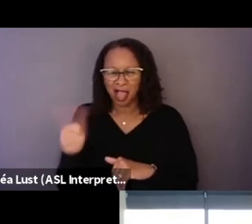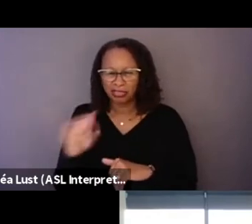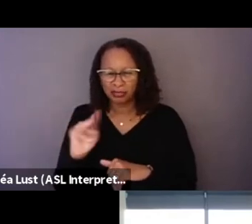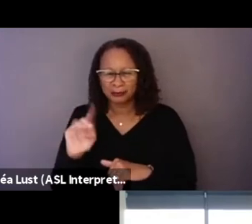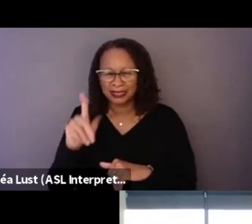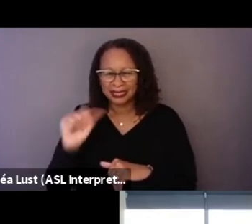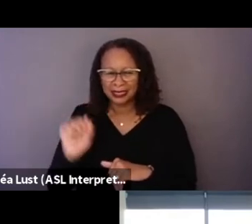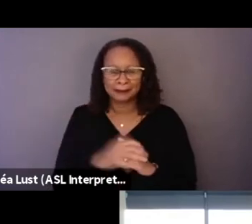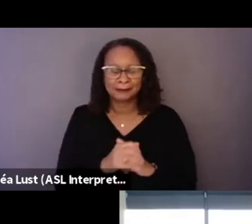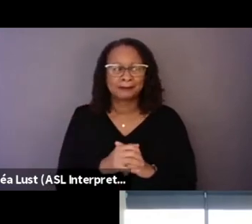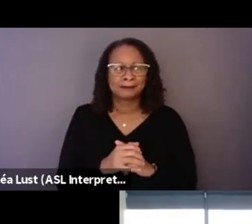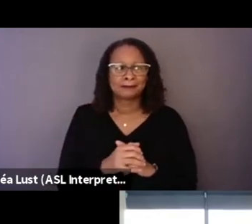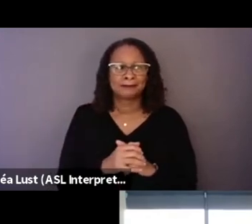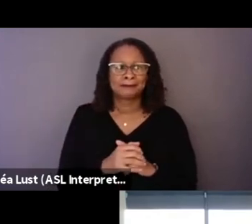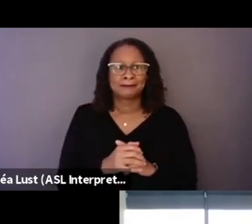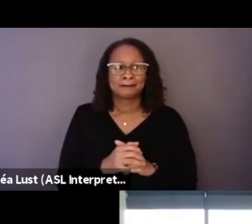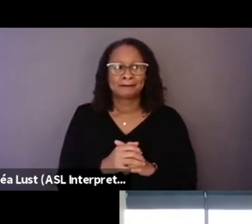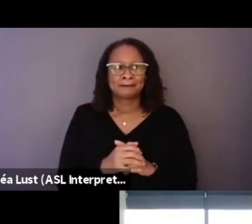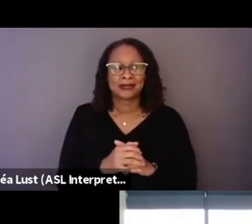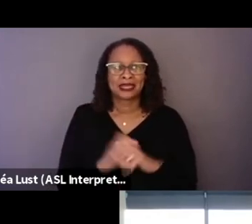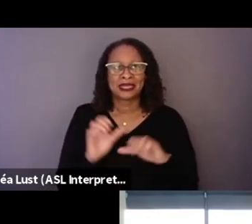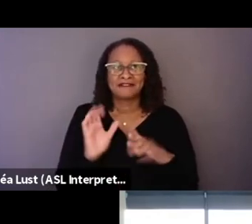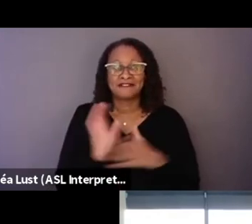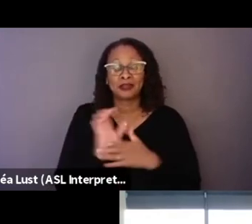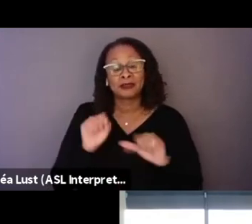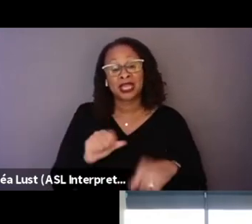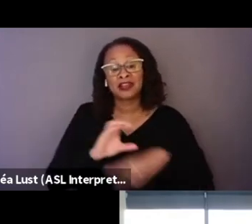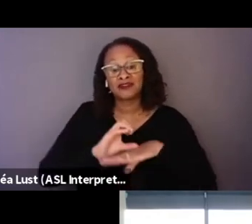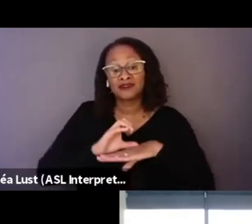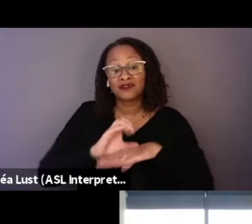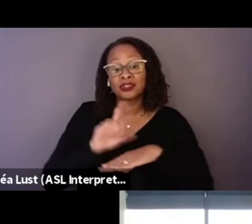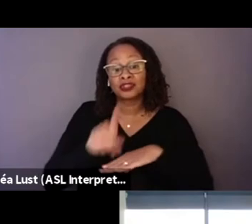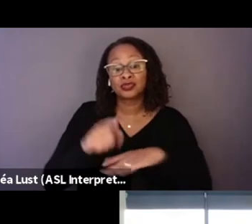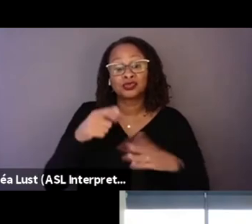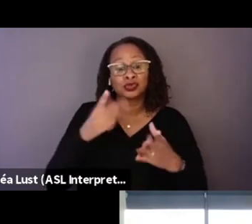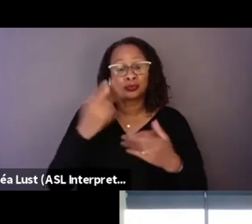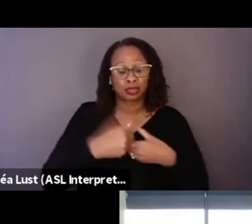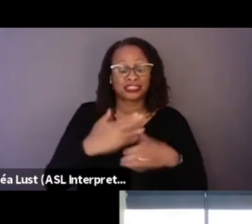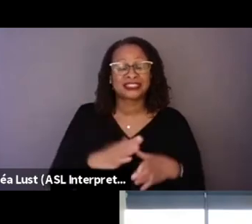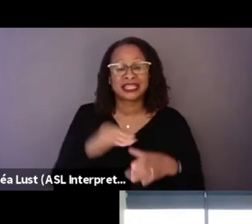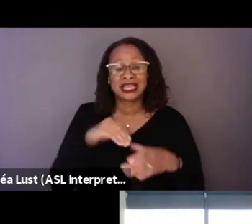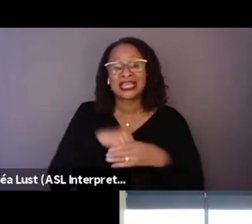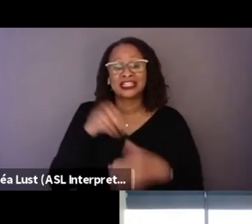is to make you participate in a journey of empathy,